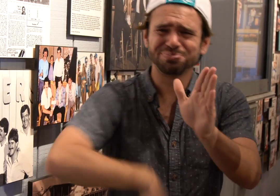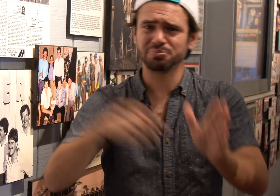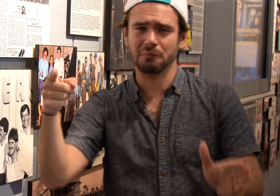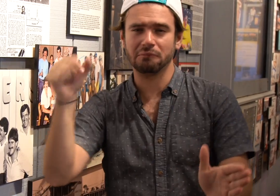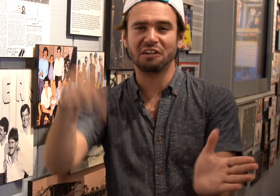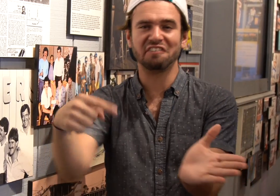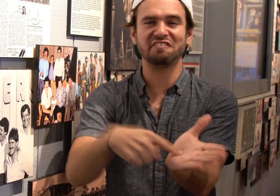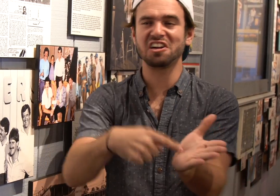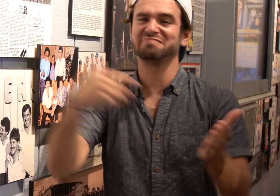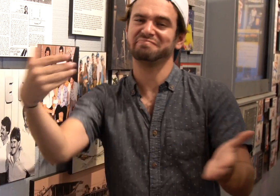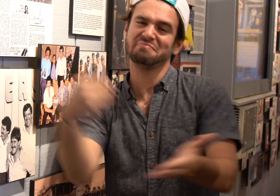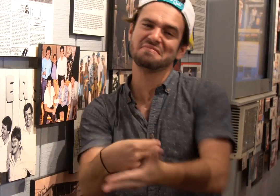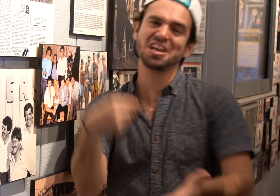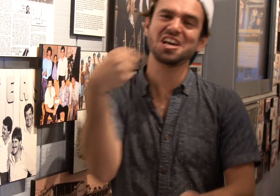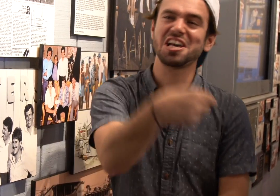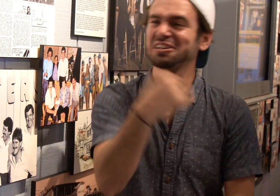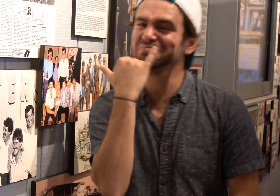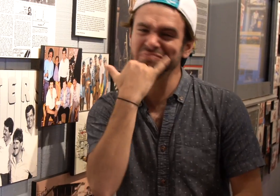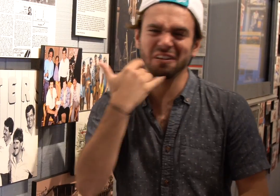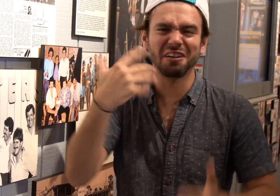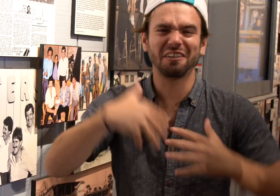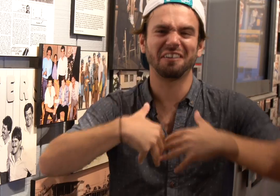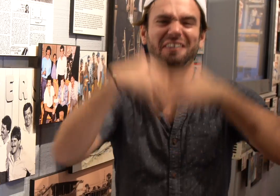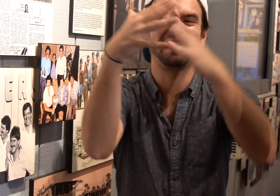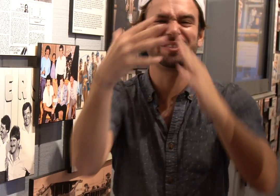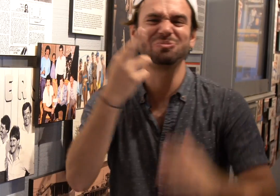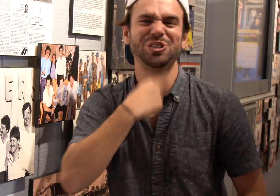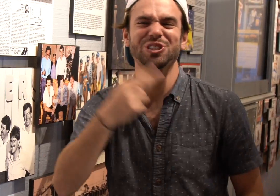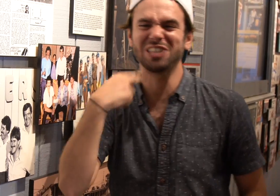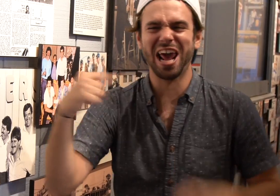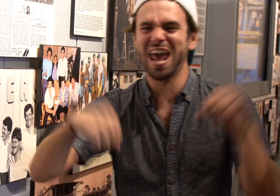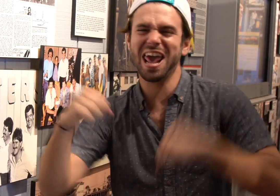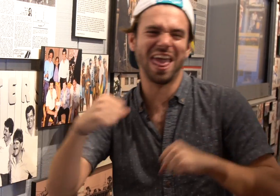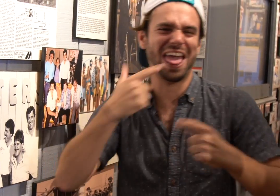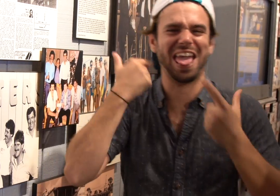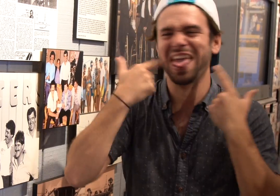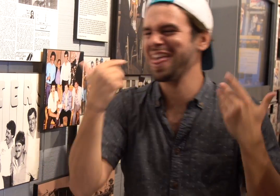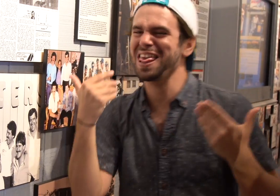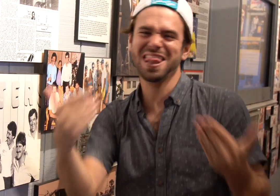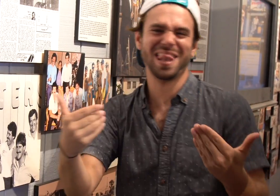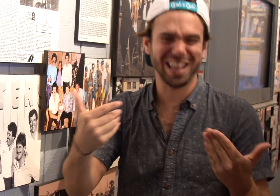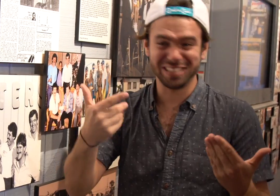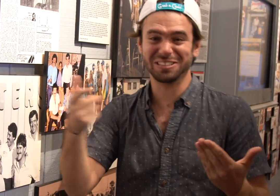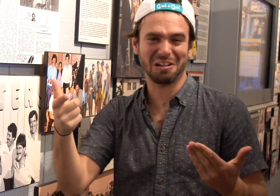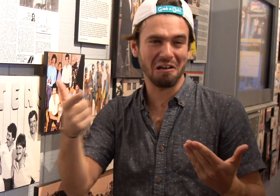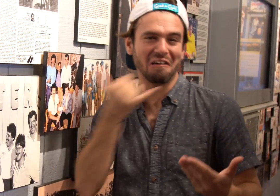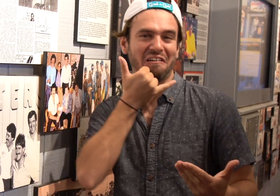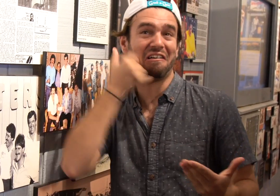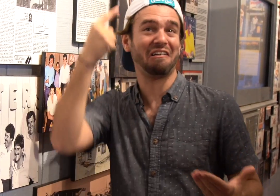It was cheap and affordable so they decided to buy the night club and build, with glee, their own restaurant.